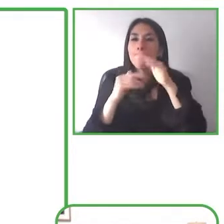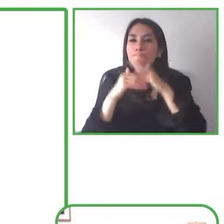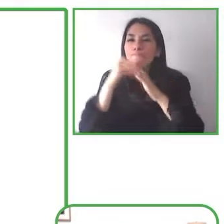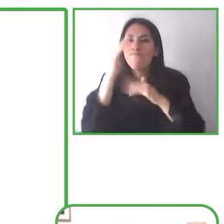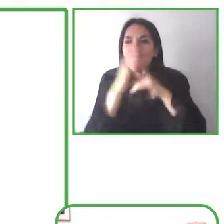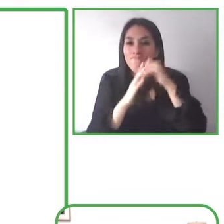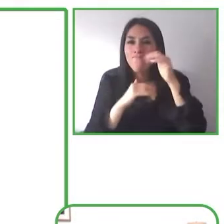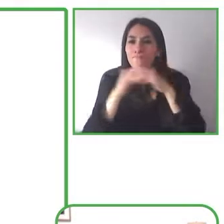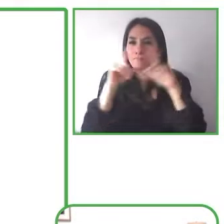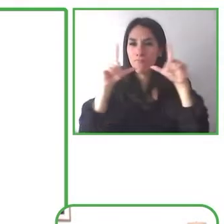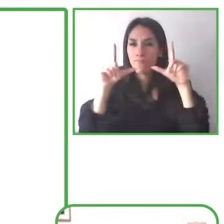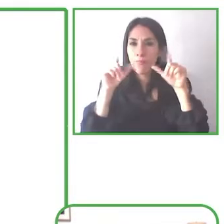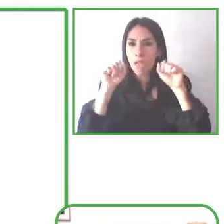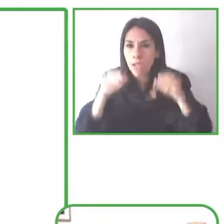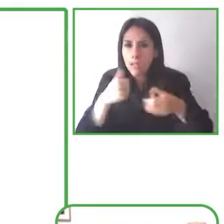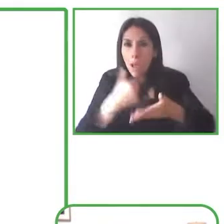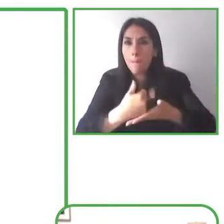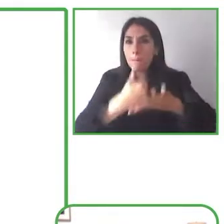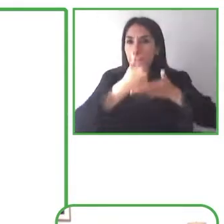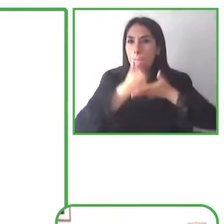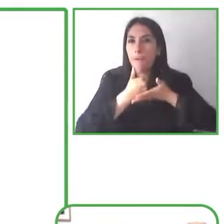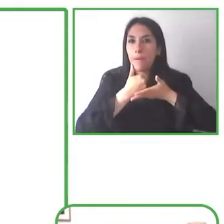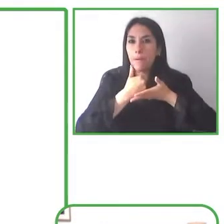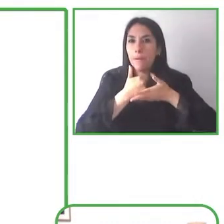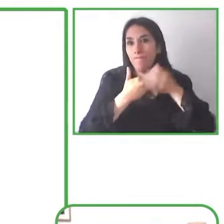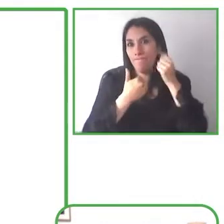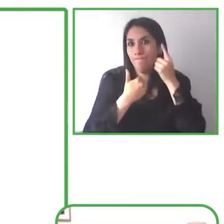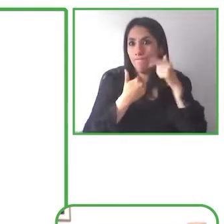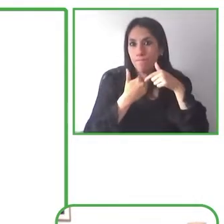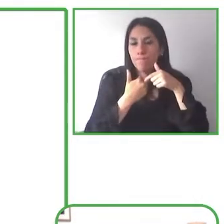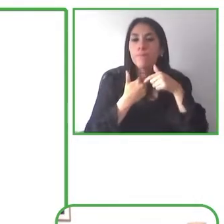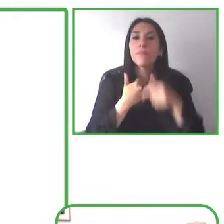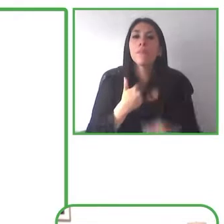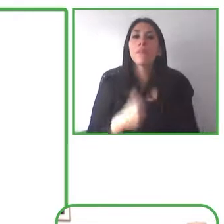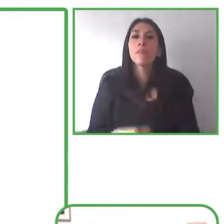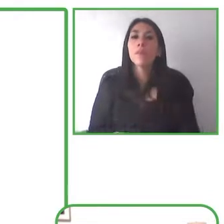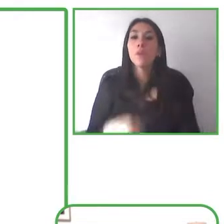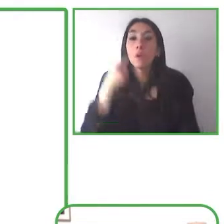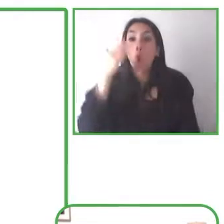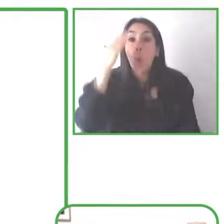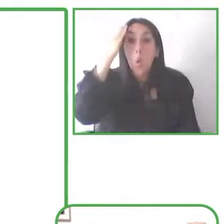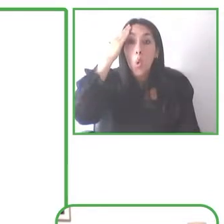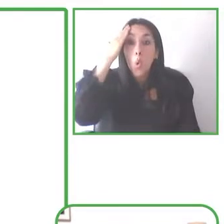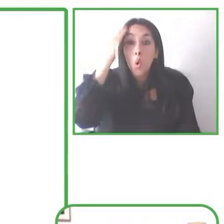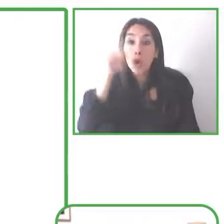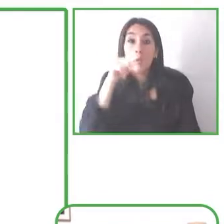it's really a large improvement for people like me who are low vision and also you know